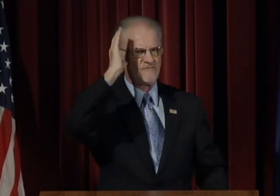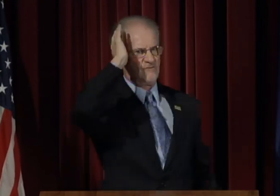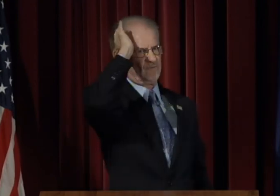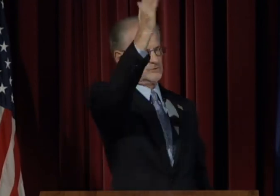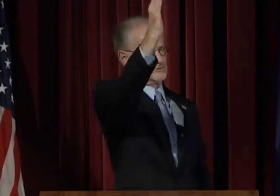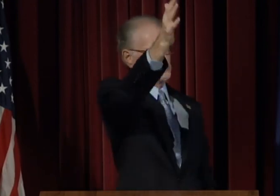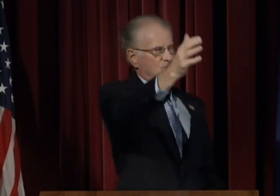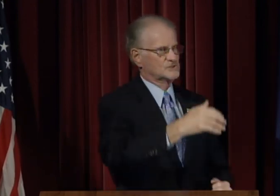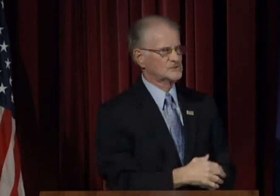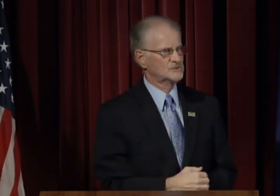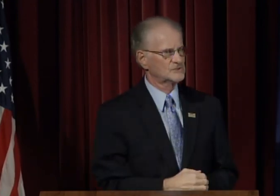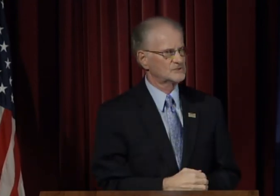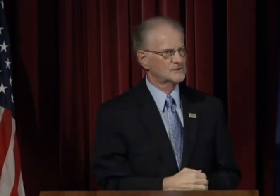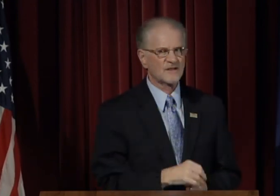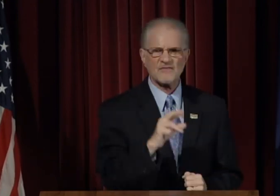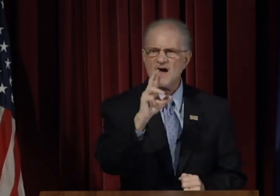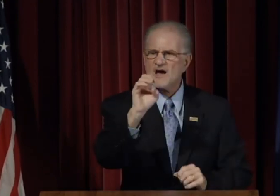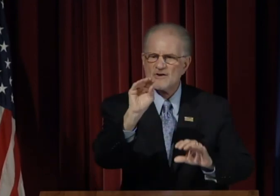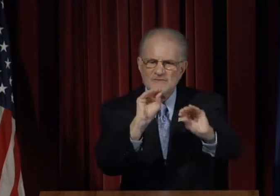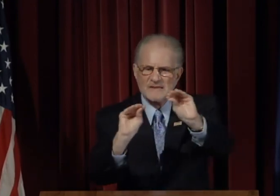Enrollment must become the focus of our future.